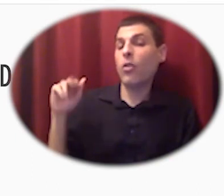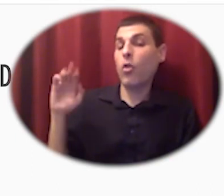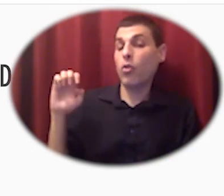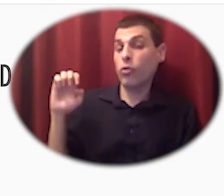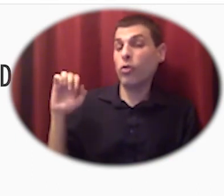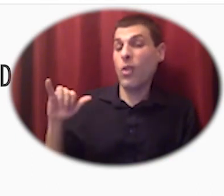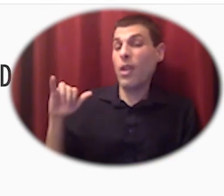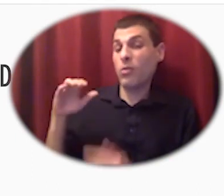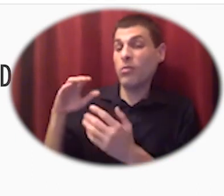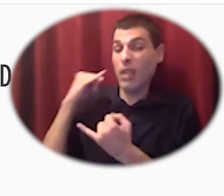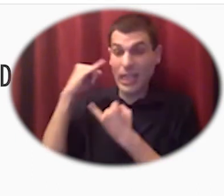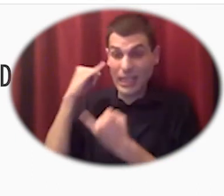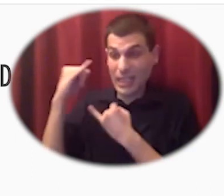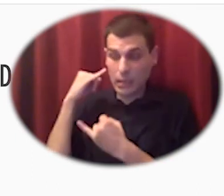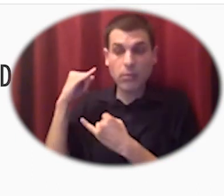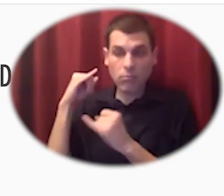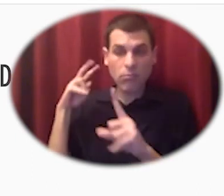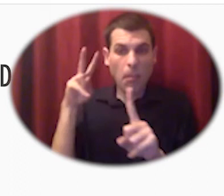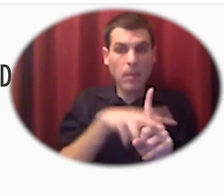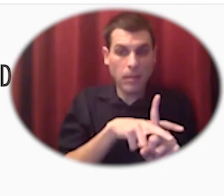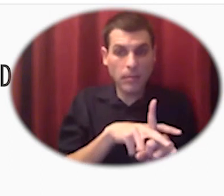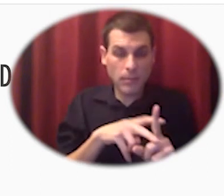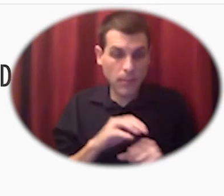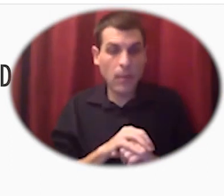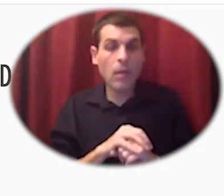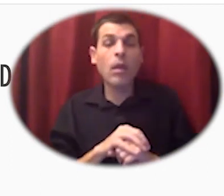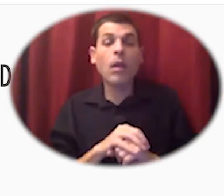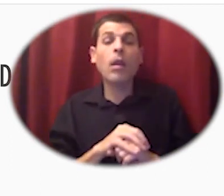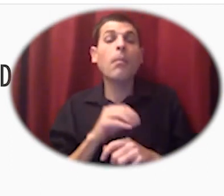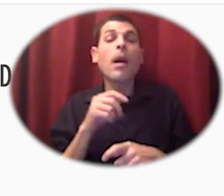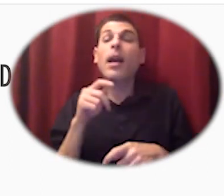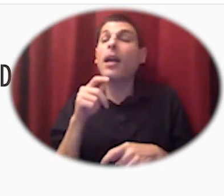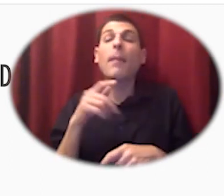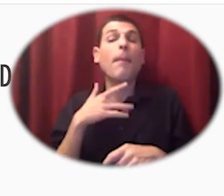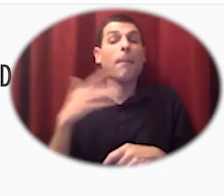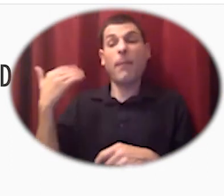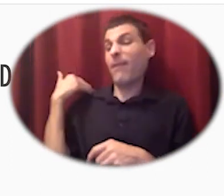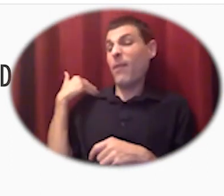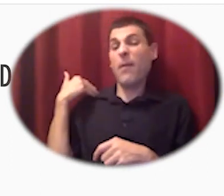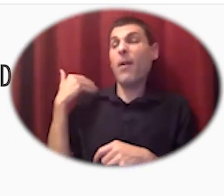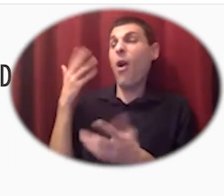but made to serve black and indigenous people of color